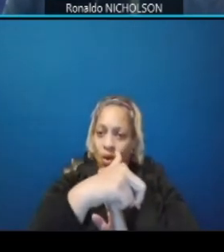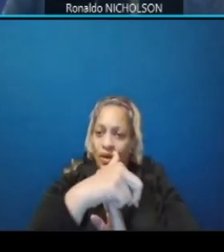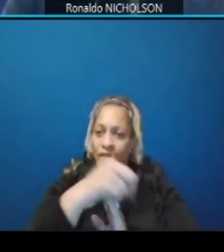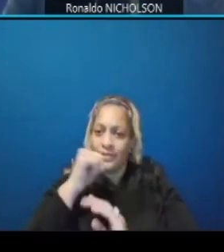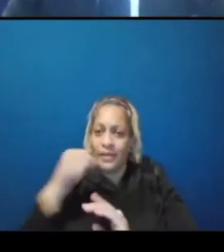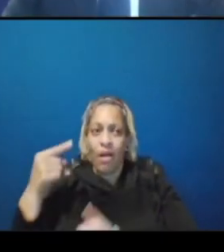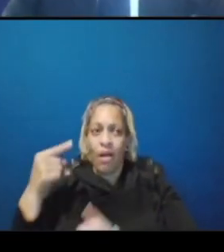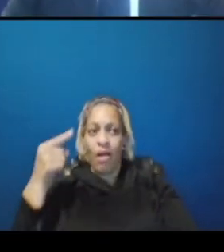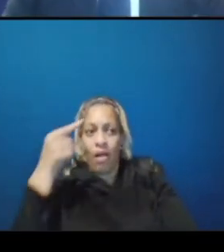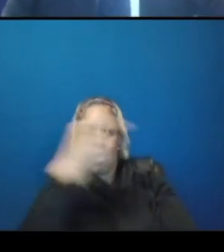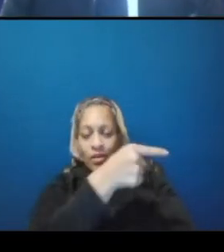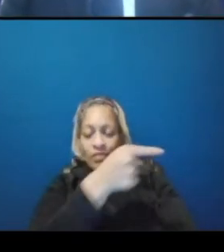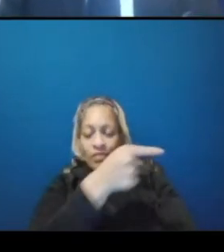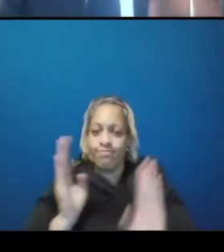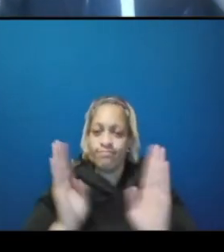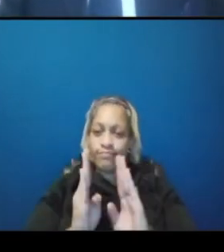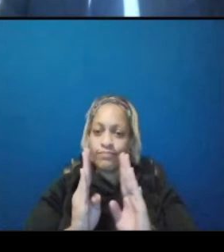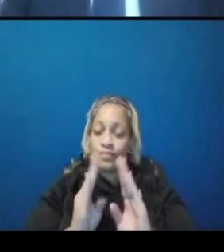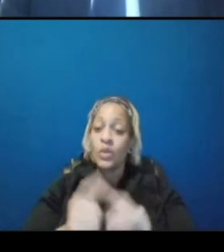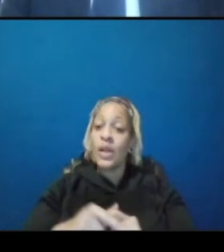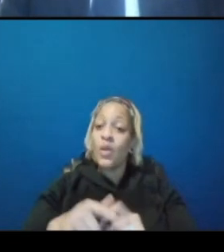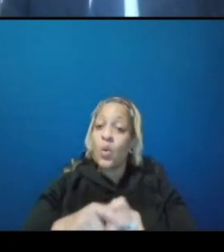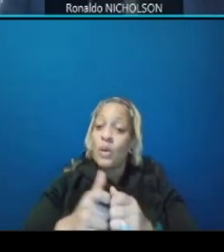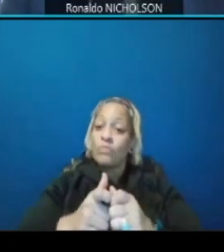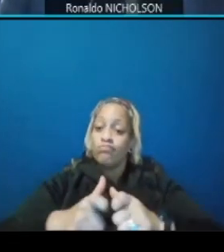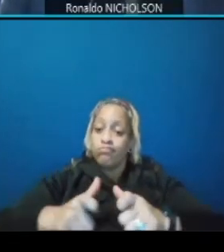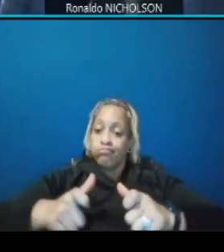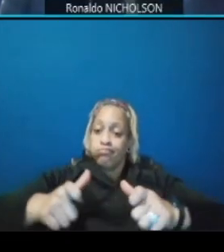we have widened the sidewalks in these areas but not at the